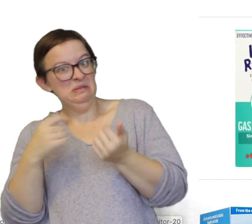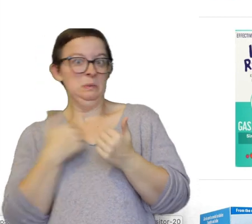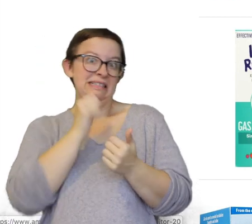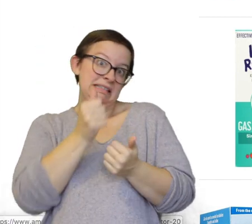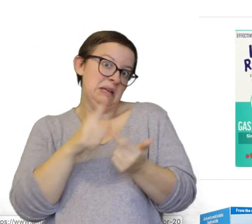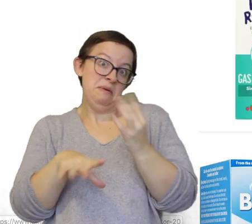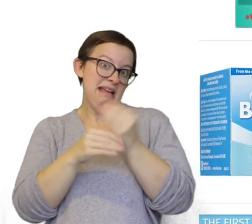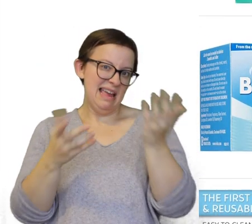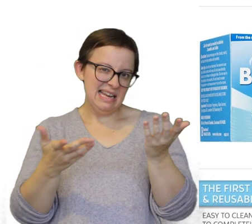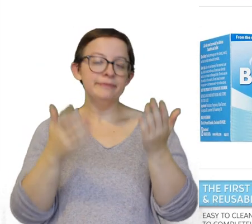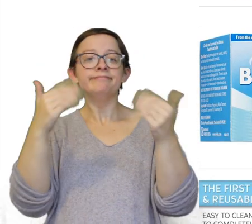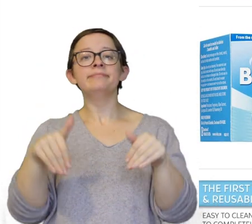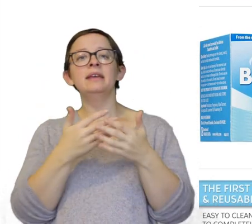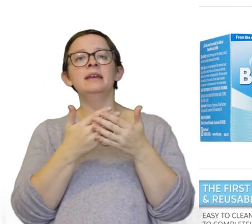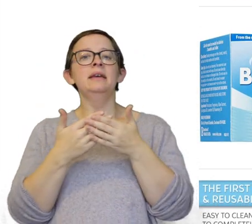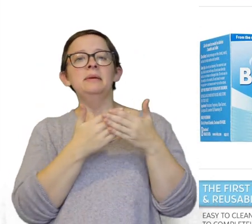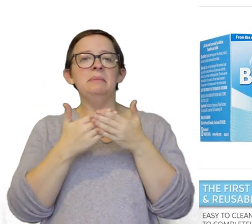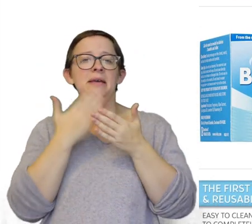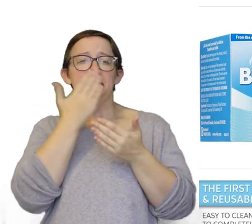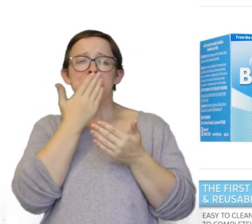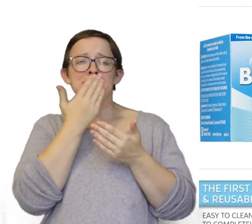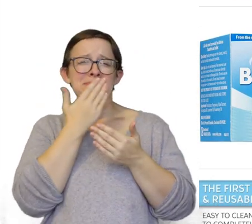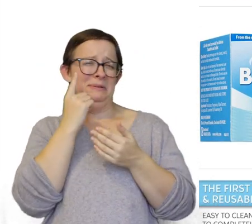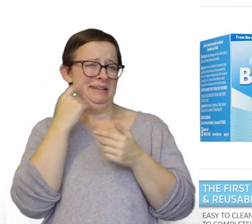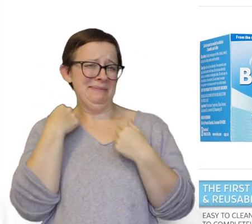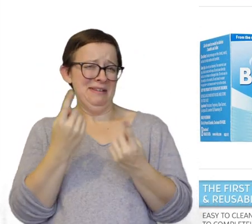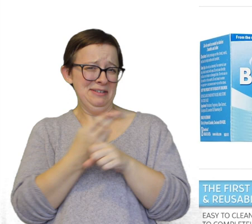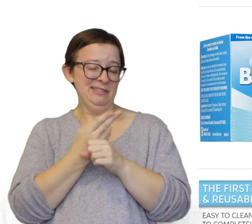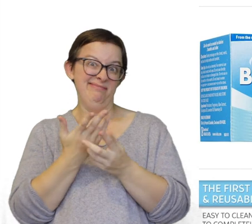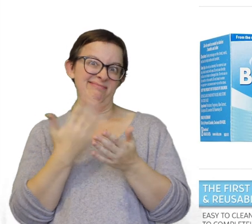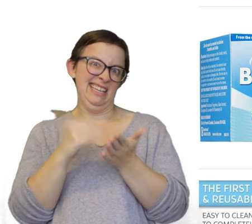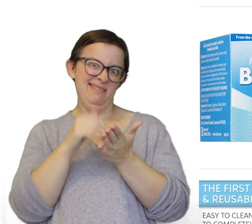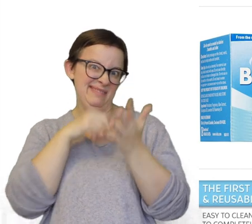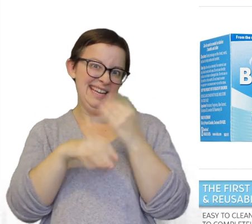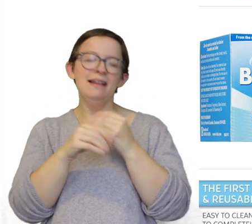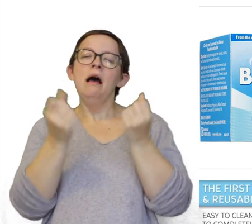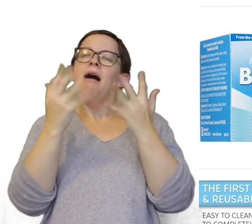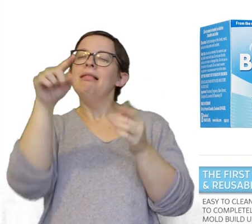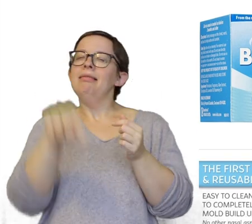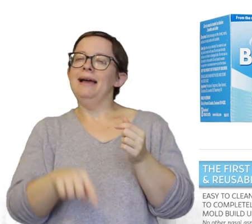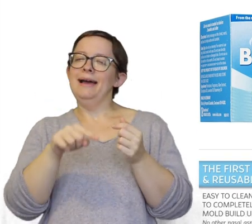We didn't, so I wouldn't put it on there. Baby rub... I don't think we ever used this. So again I wouldn't put that on there. A lot of these things I wouldn't